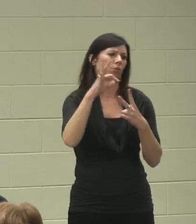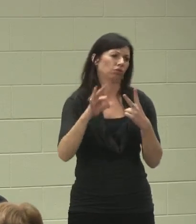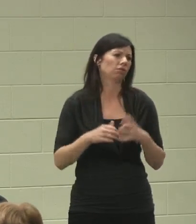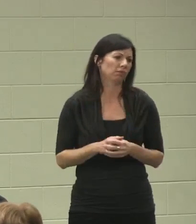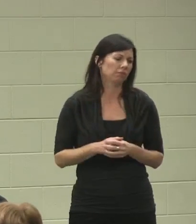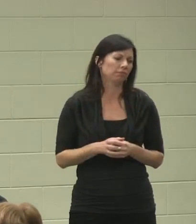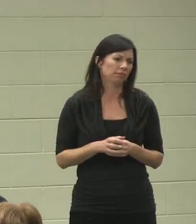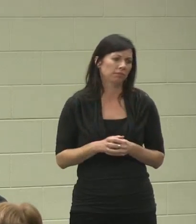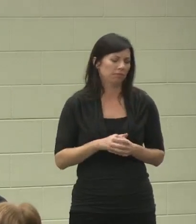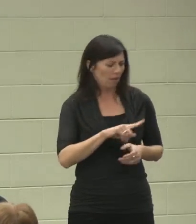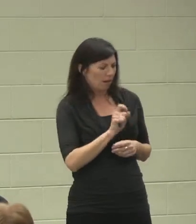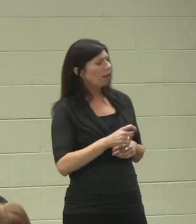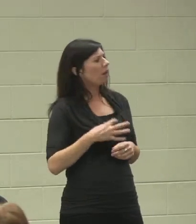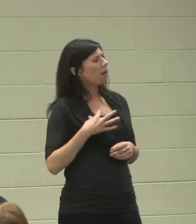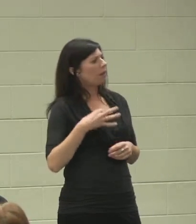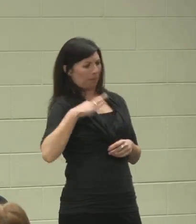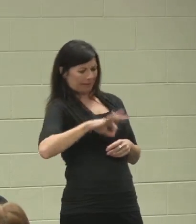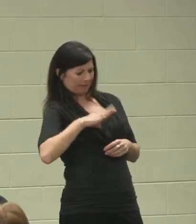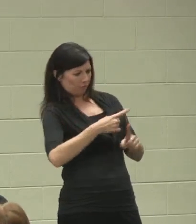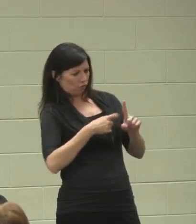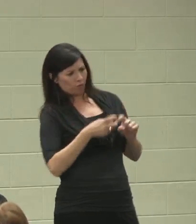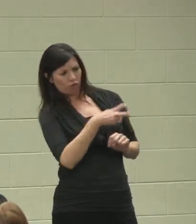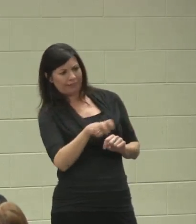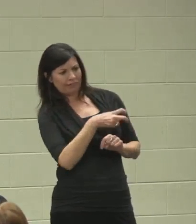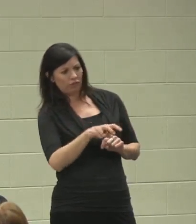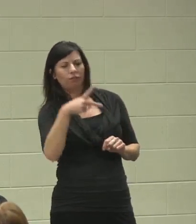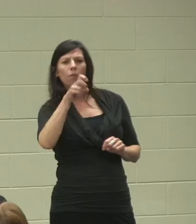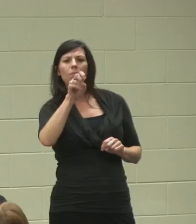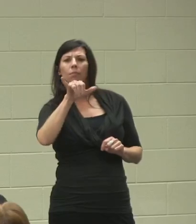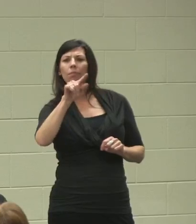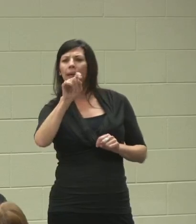What benefits did you get from transitions from Peyton?